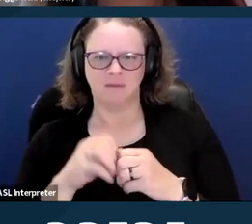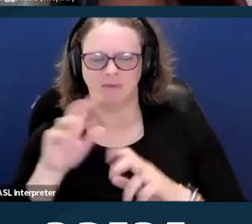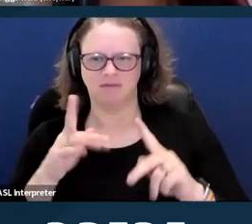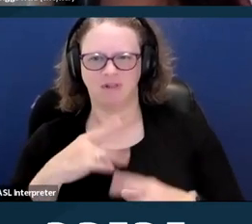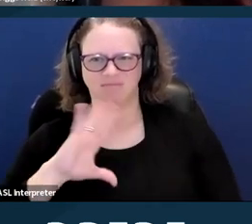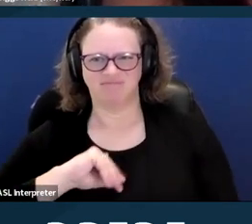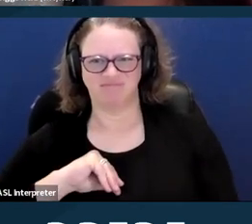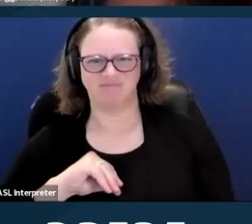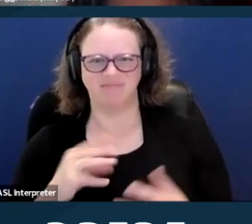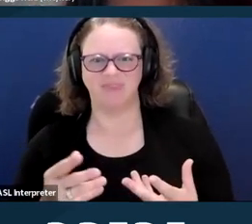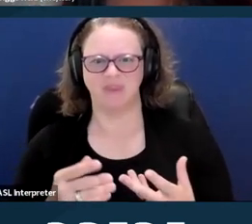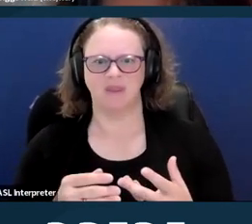or a person living with HIV.